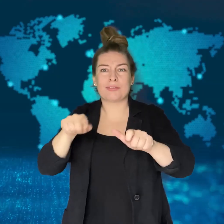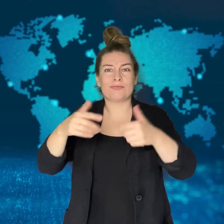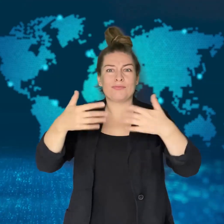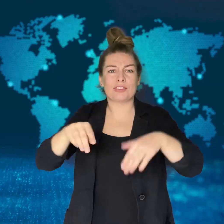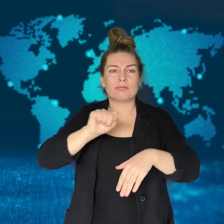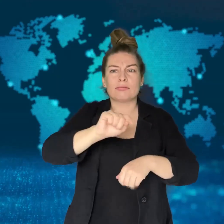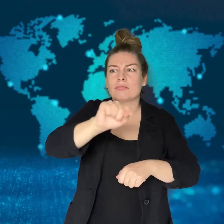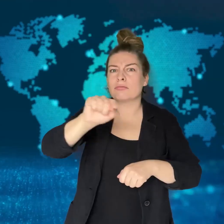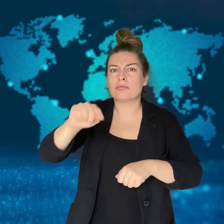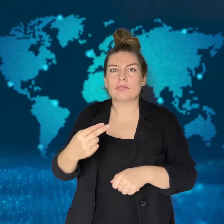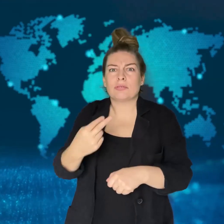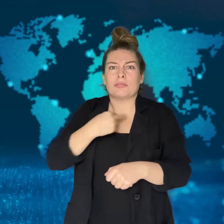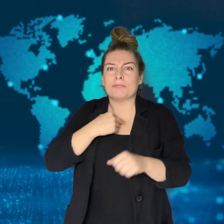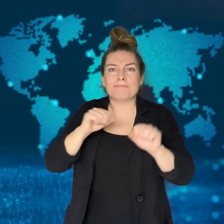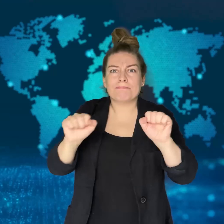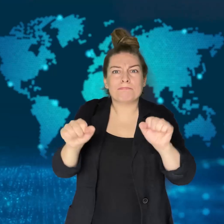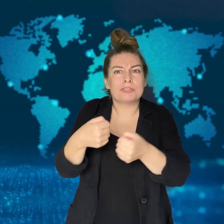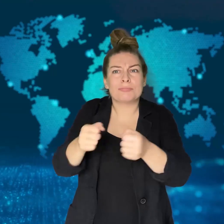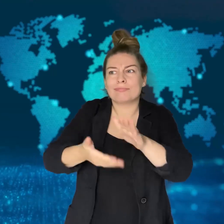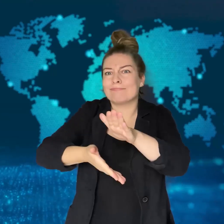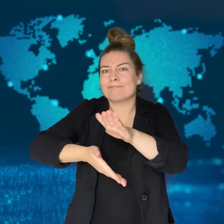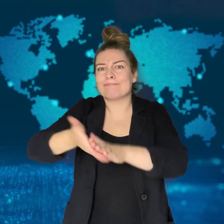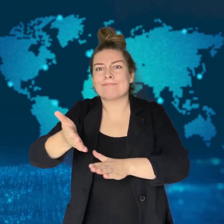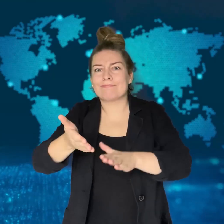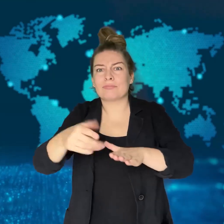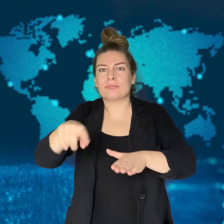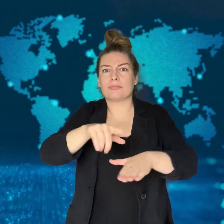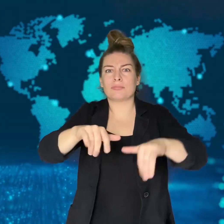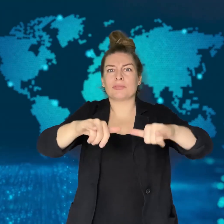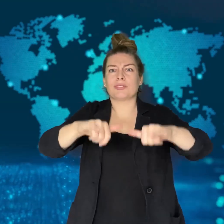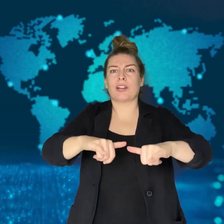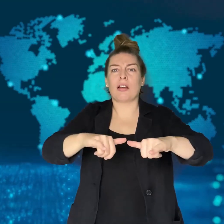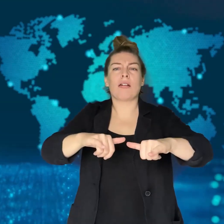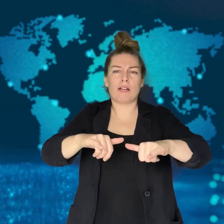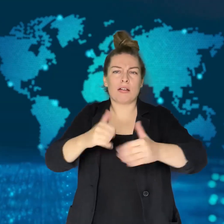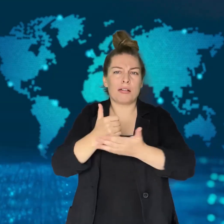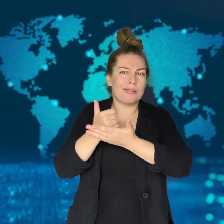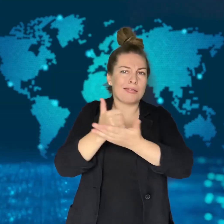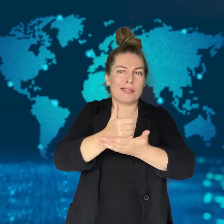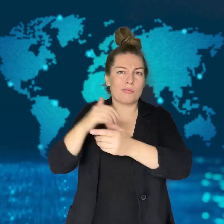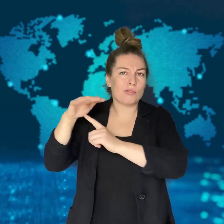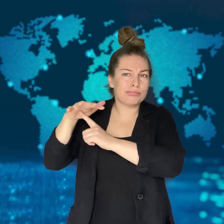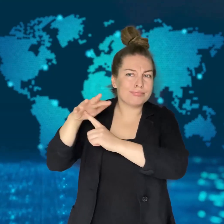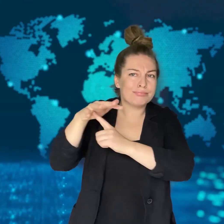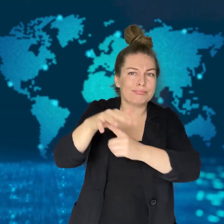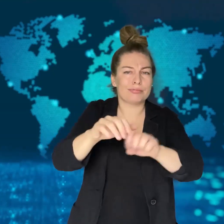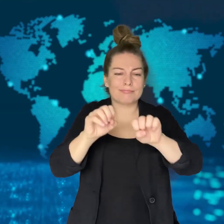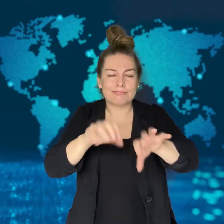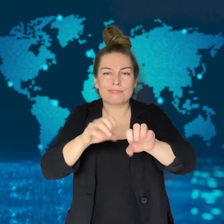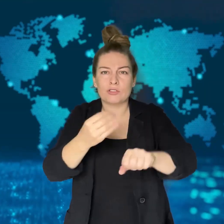People have been waiting in